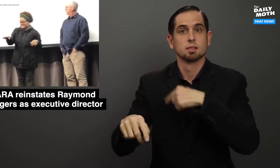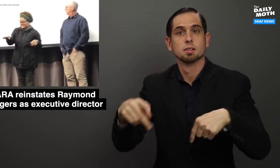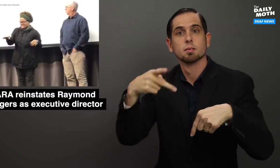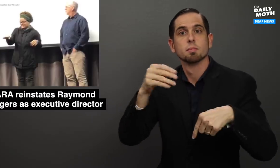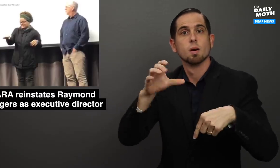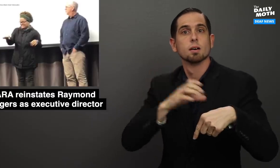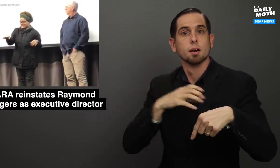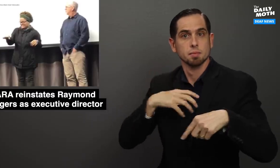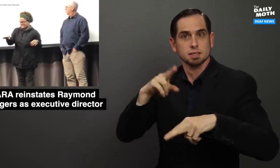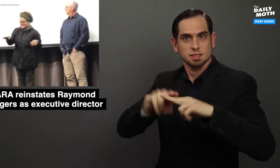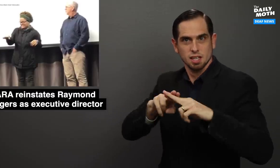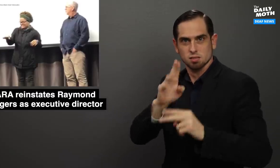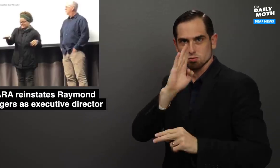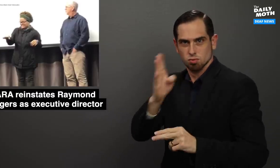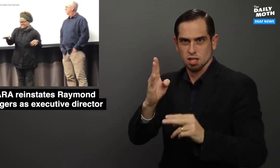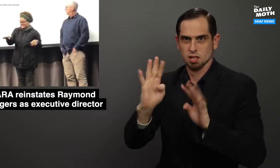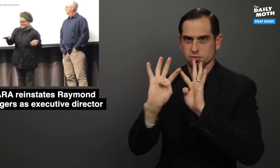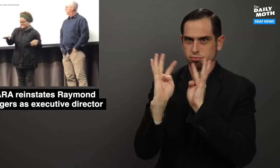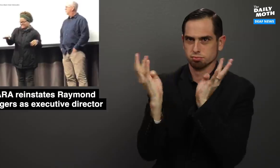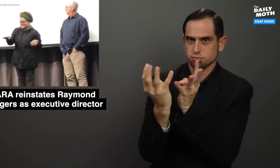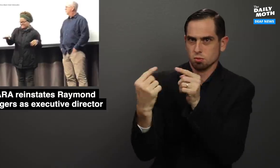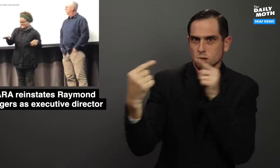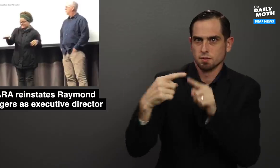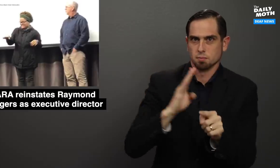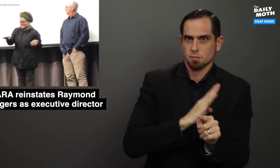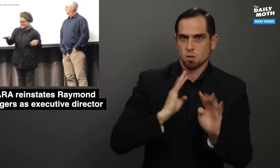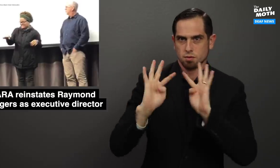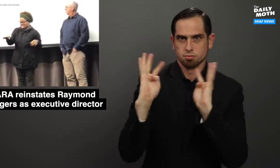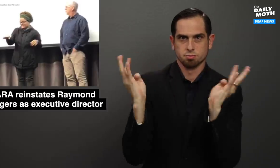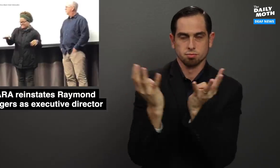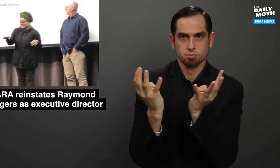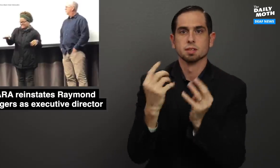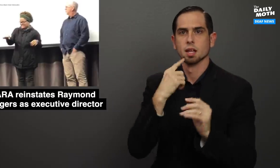the POC committee sat directly across from the board